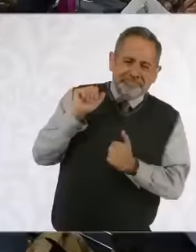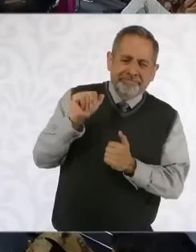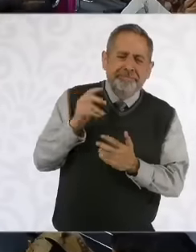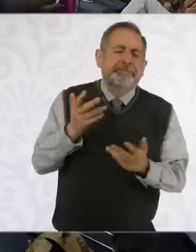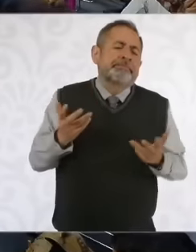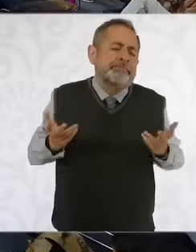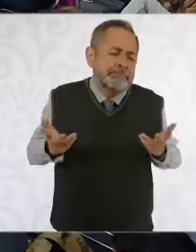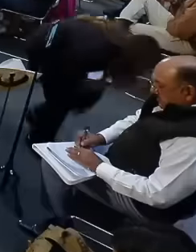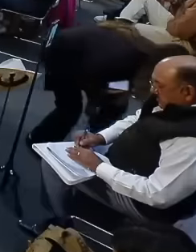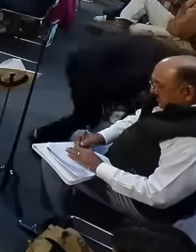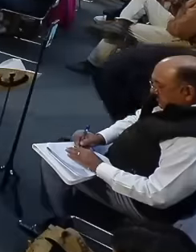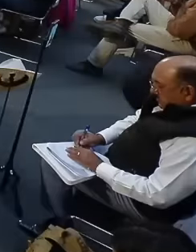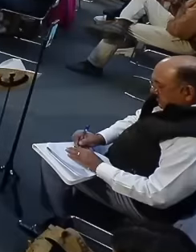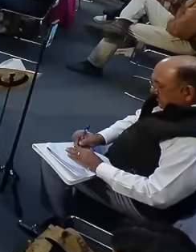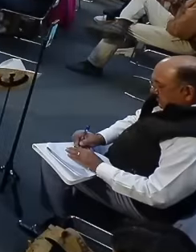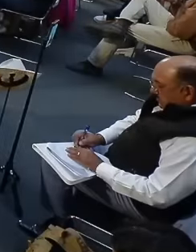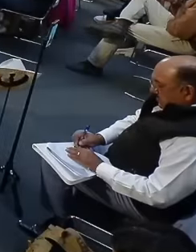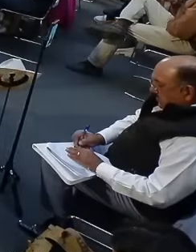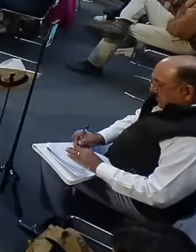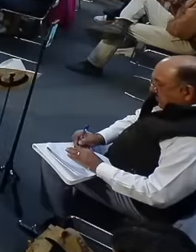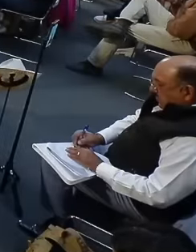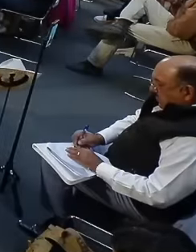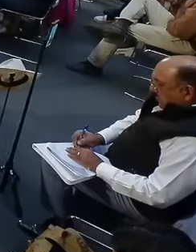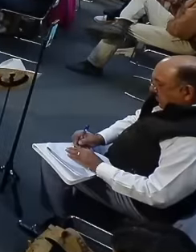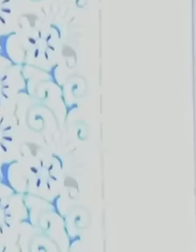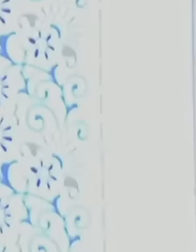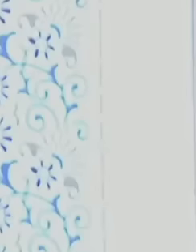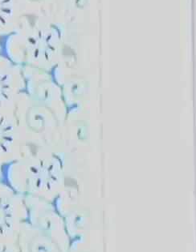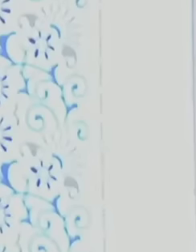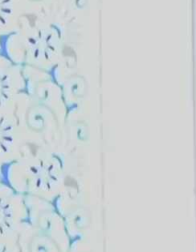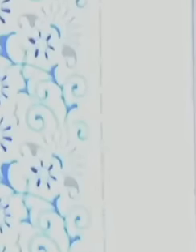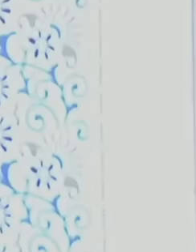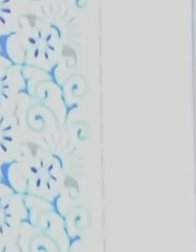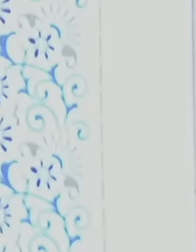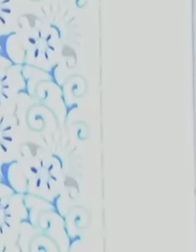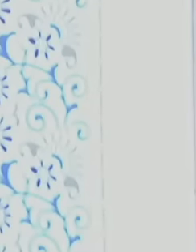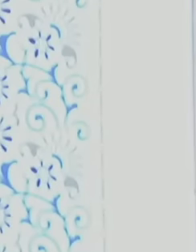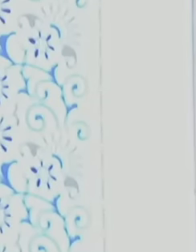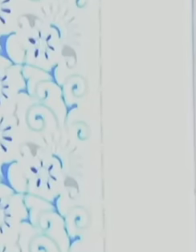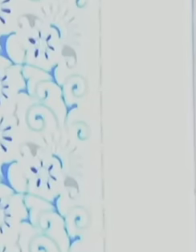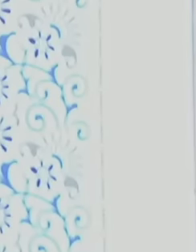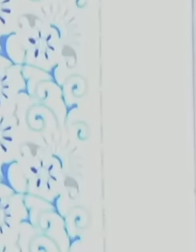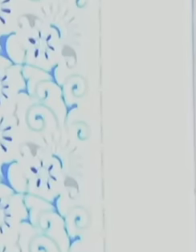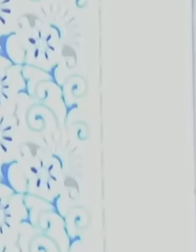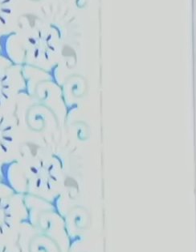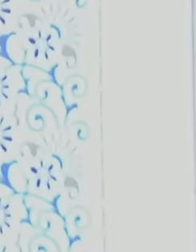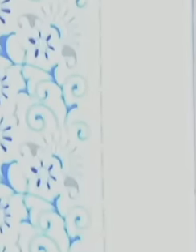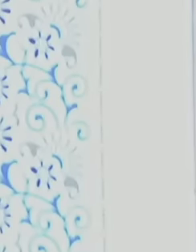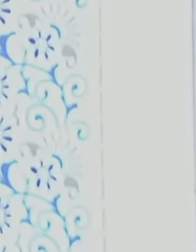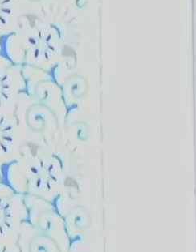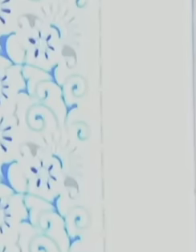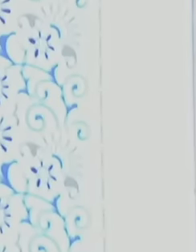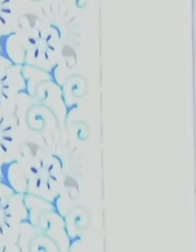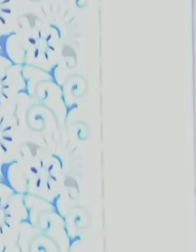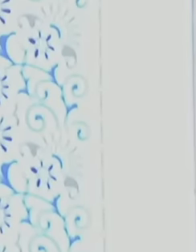why present their resignation at this moment because the re constitutional forum says that